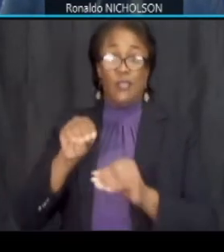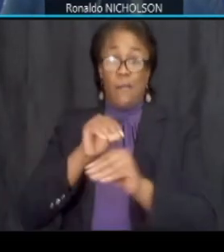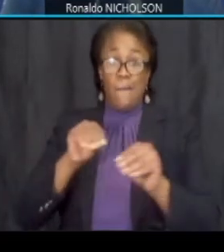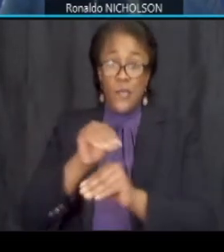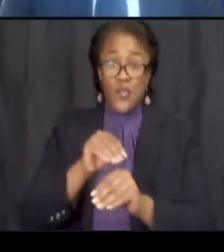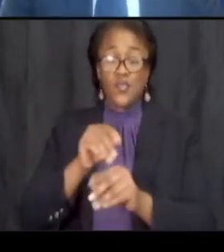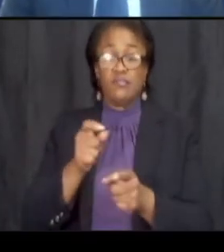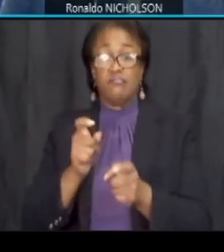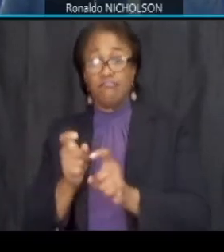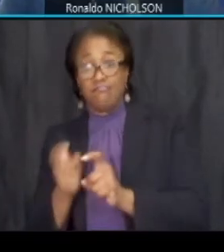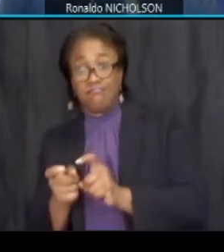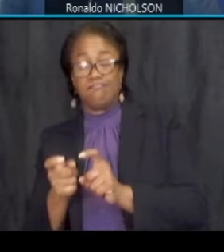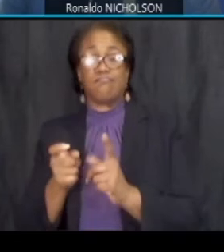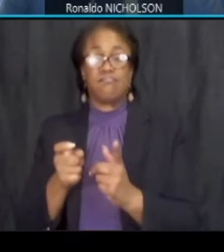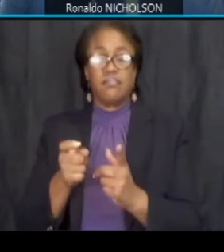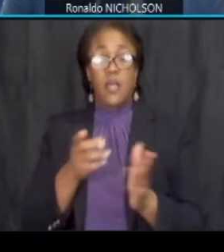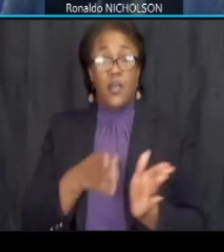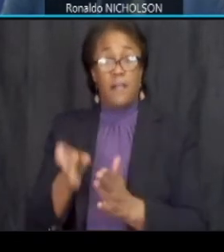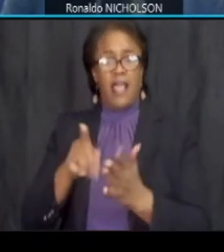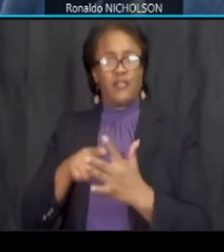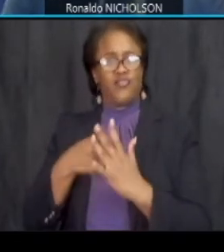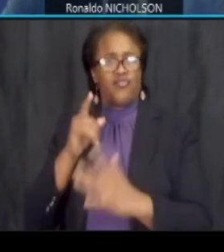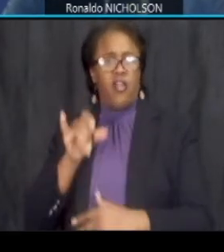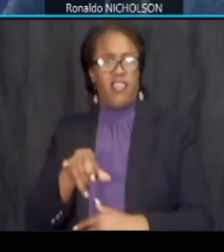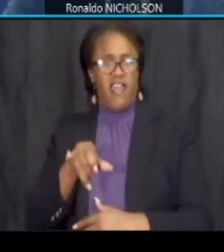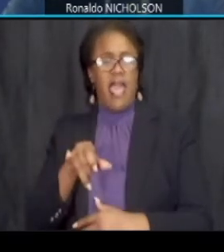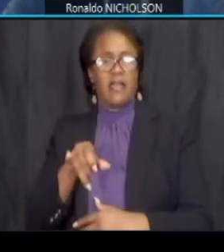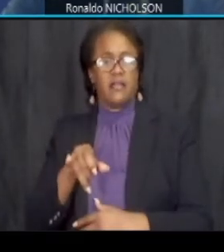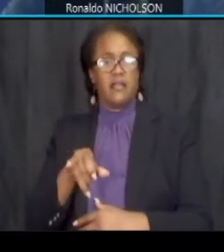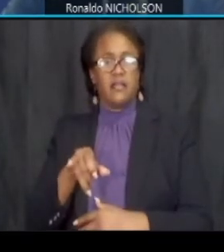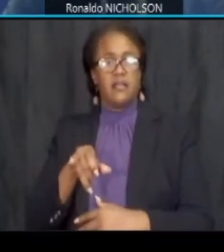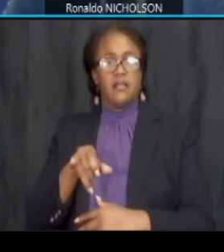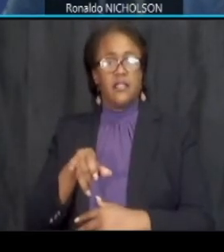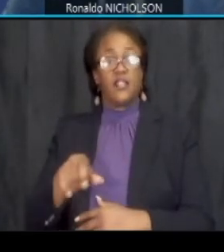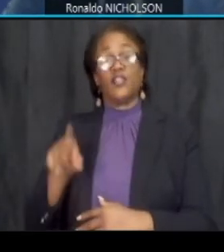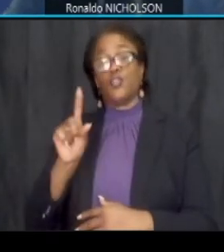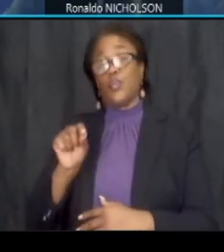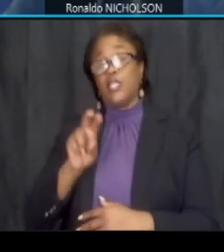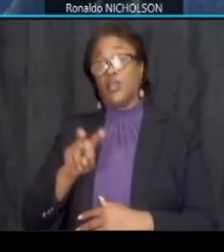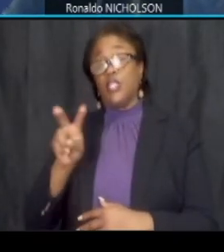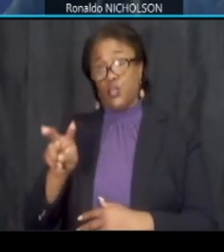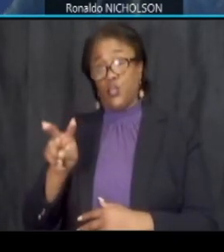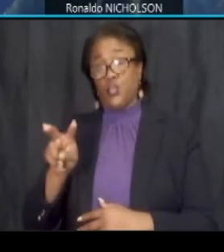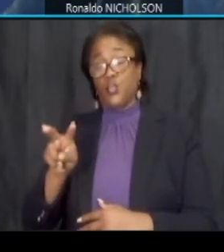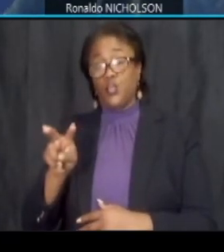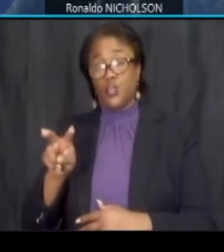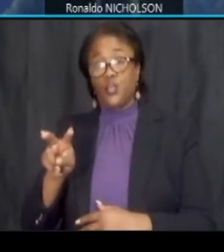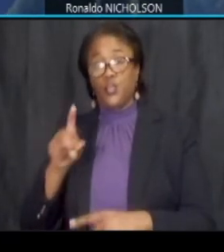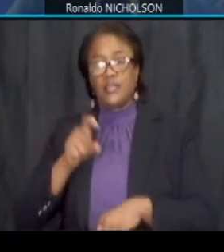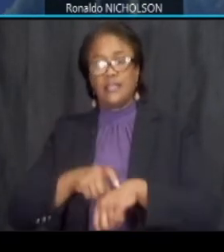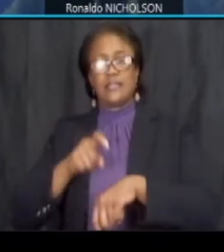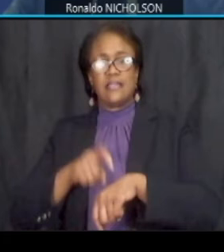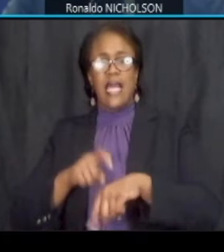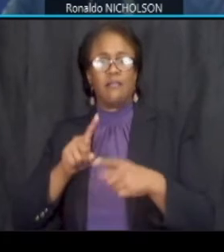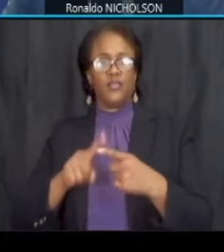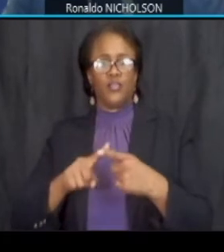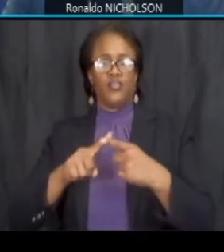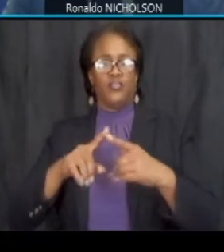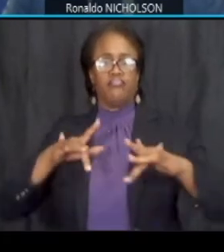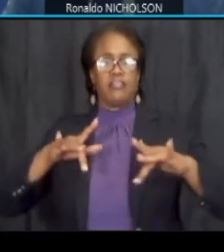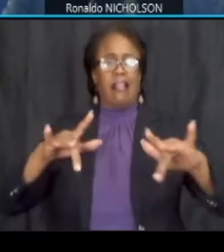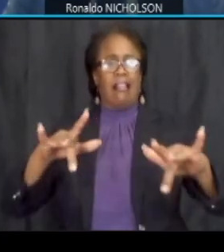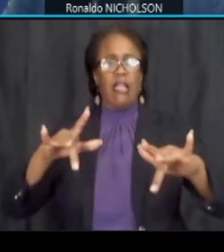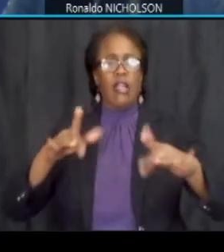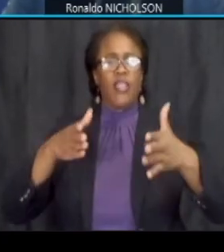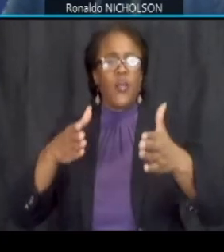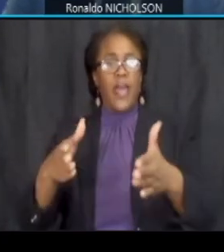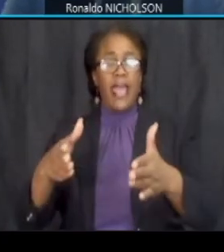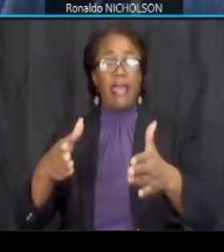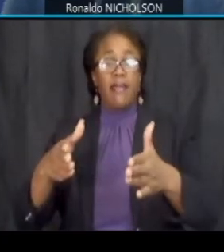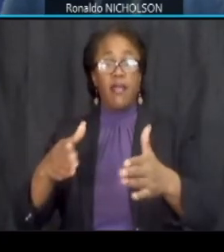and we then plan to start that in the 2022 era to clear the way so construction could begin in 2023